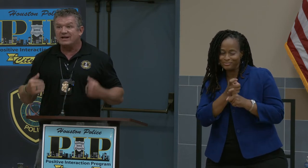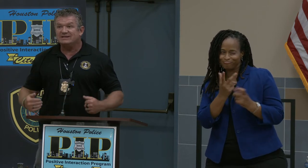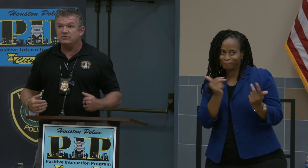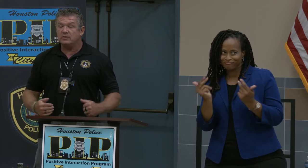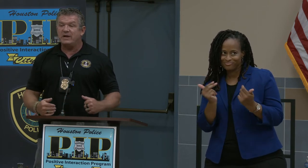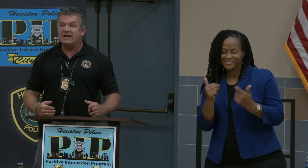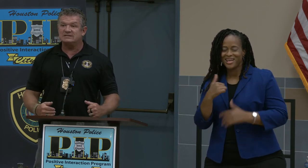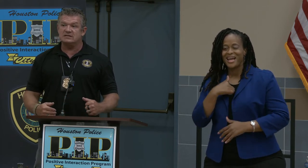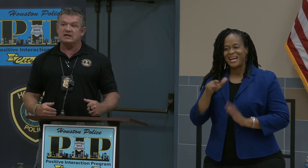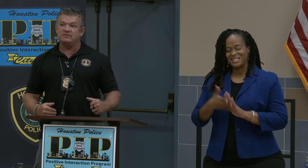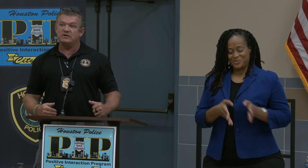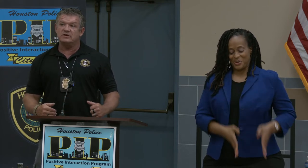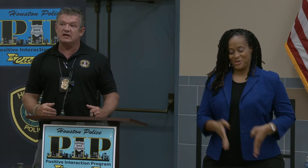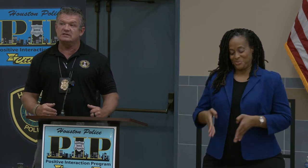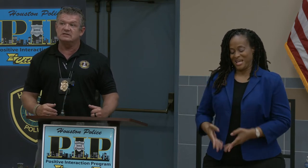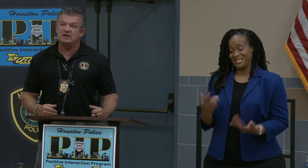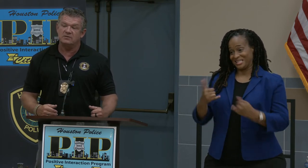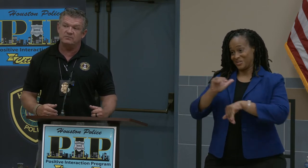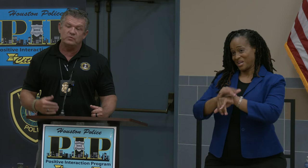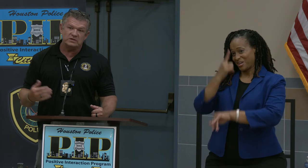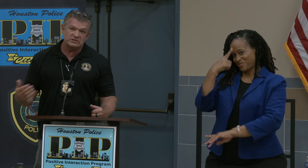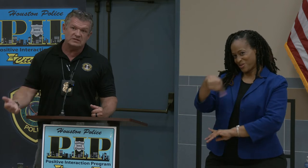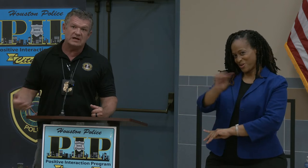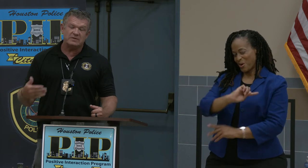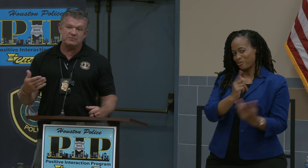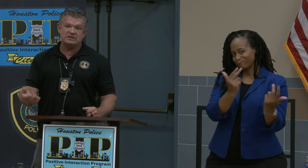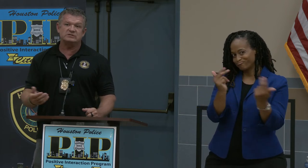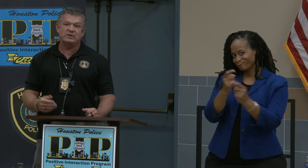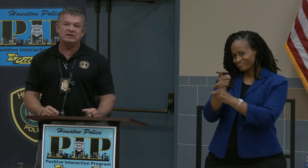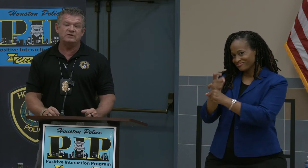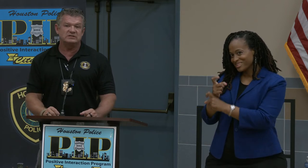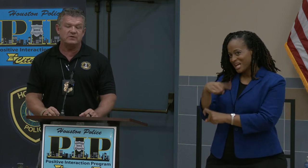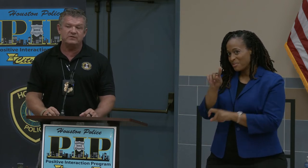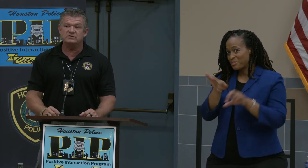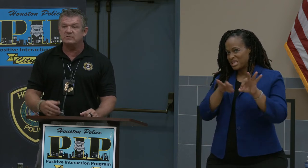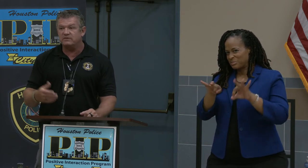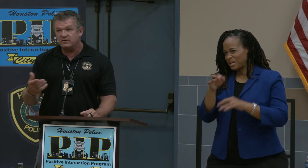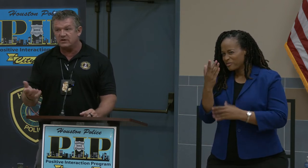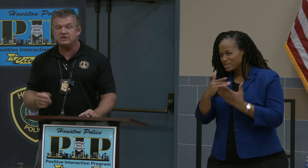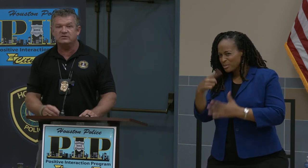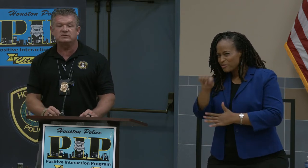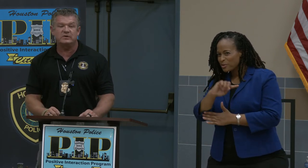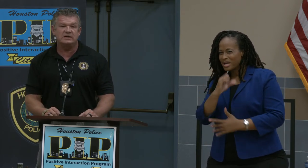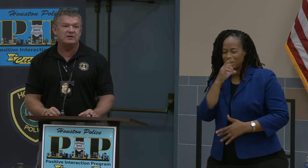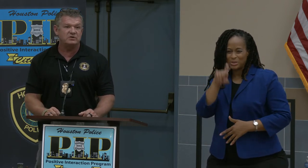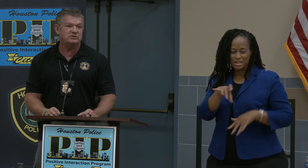I did wear pants tonight for you guys, which that might be explained for some of you. I'm usually